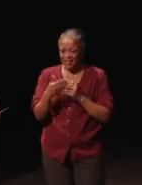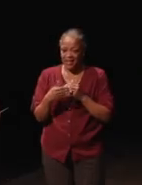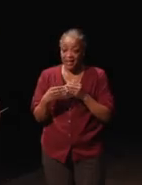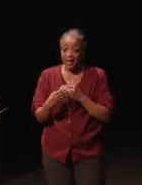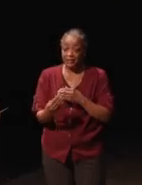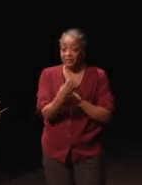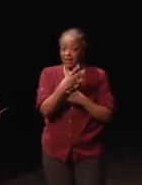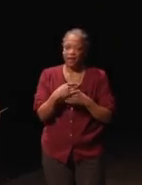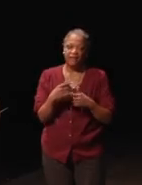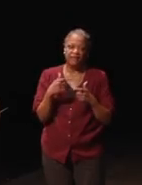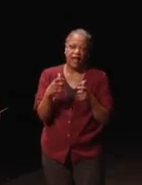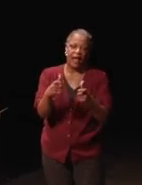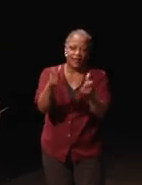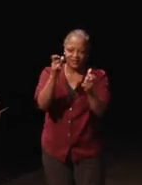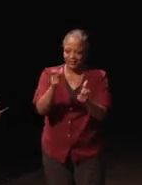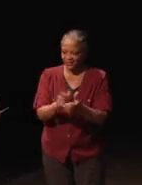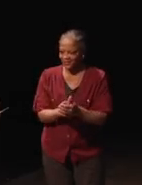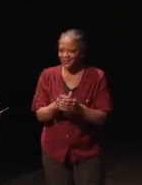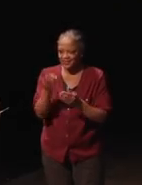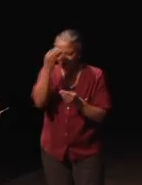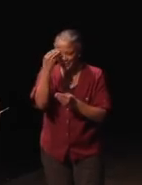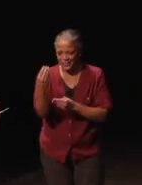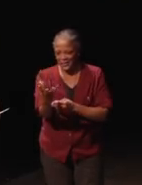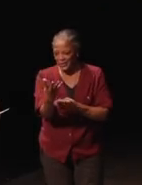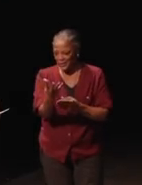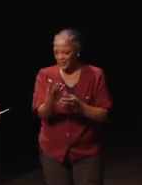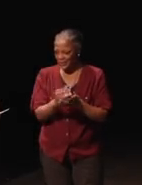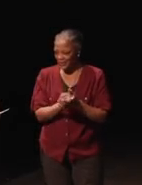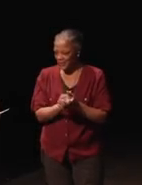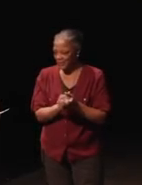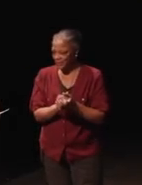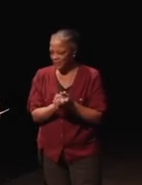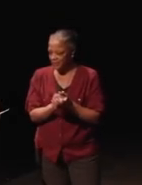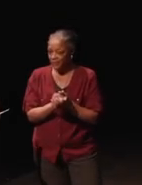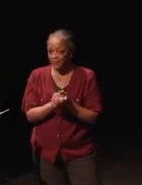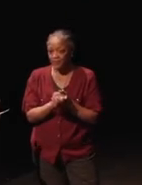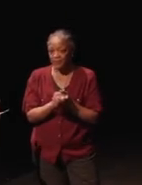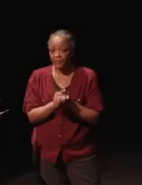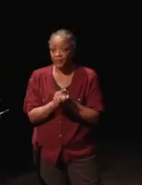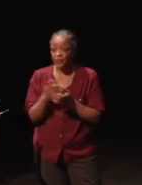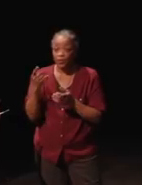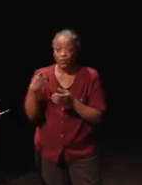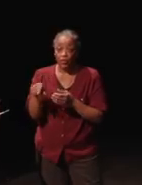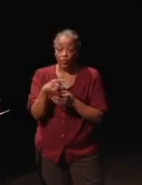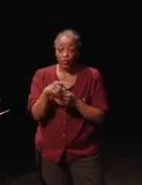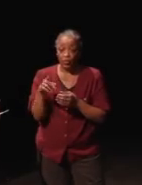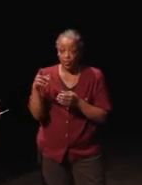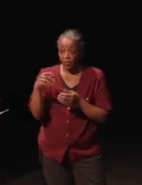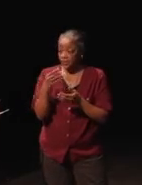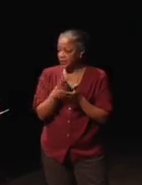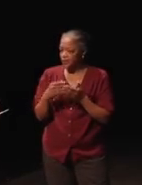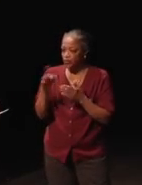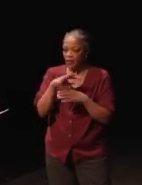just to let you know that those of you who do have to comply,